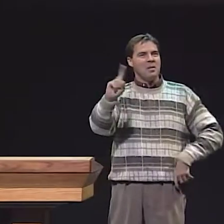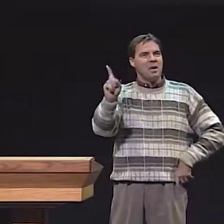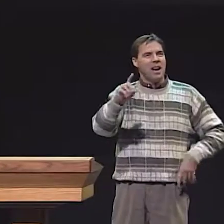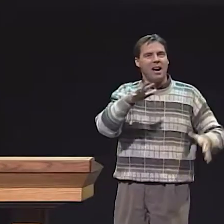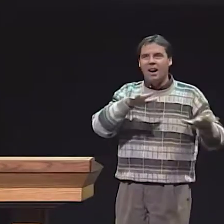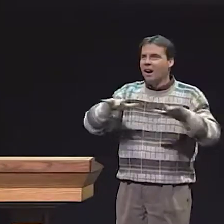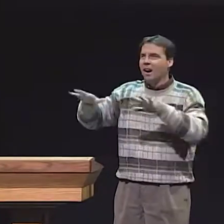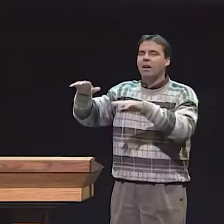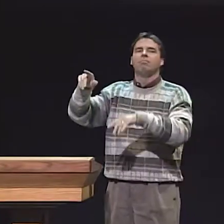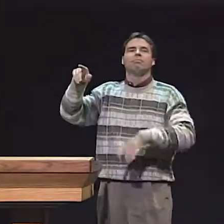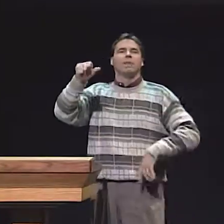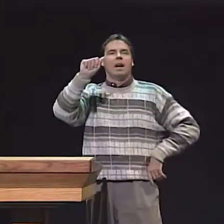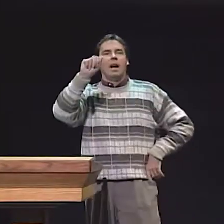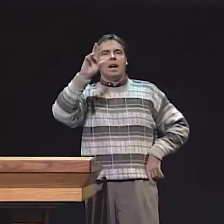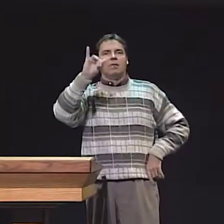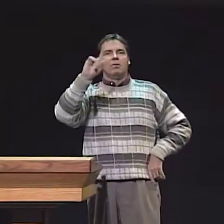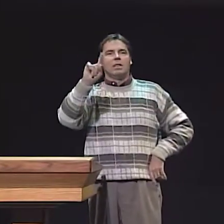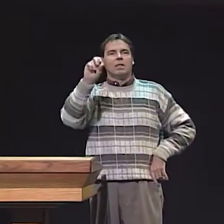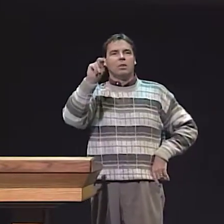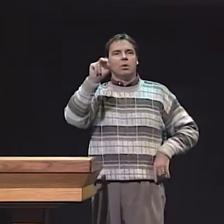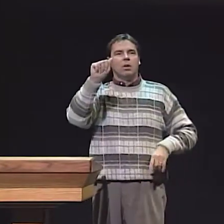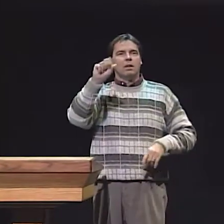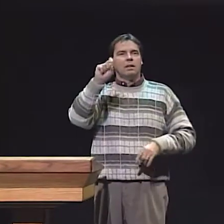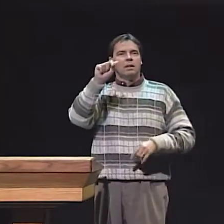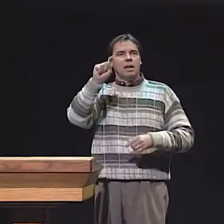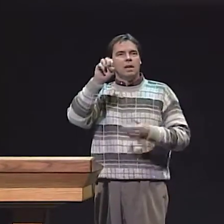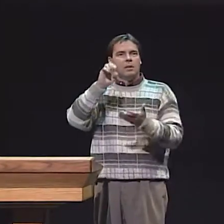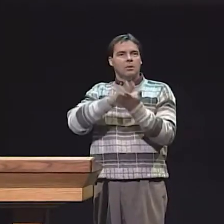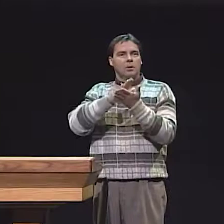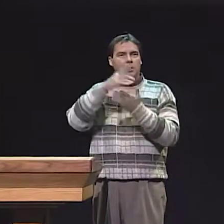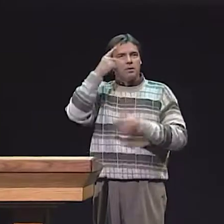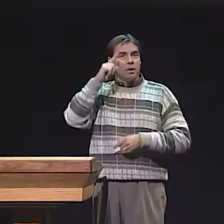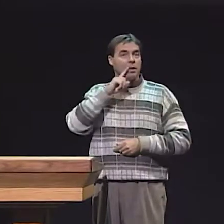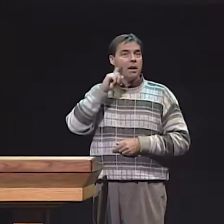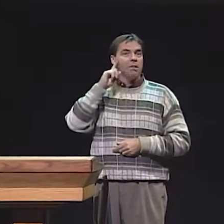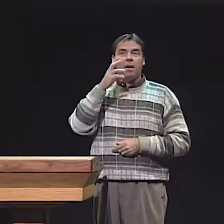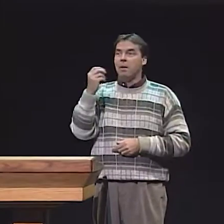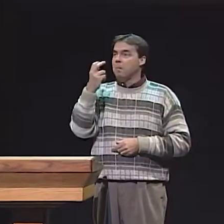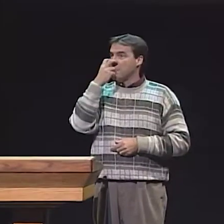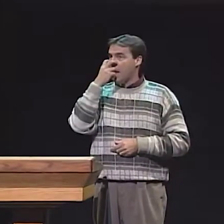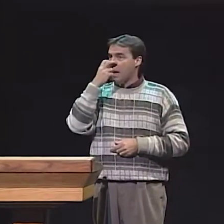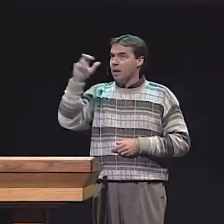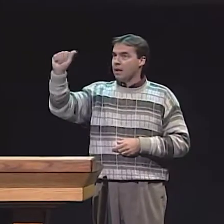BUT THEN WE HAD TO FIND A SITE THAT WE COULD USE TO STUDY CHILDREN,